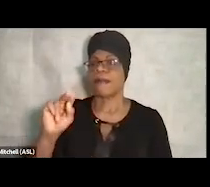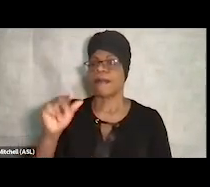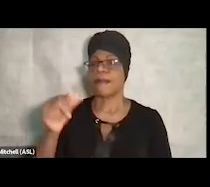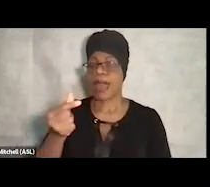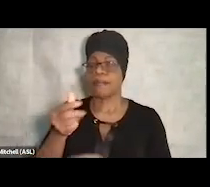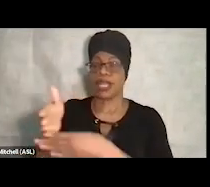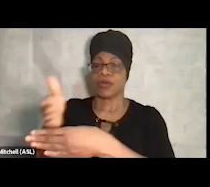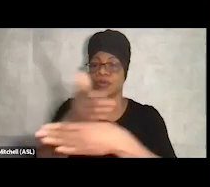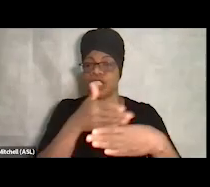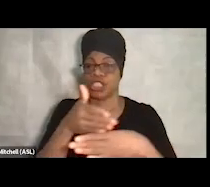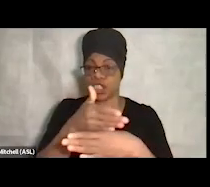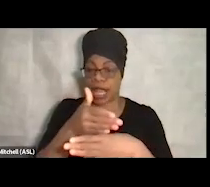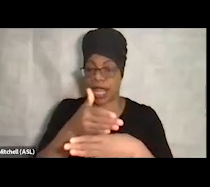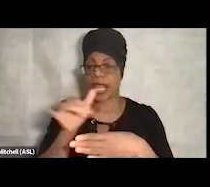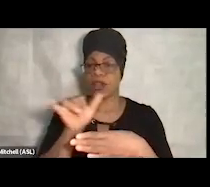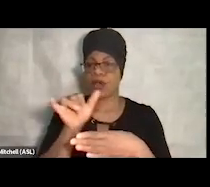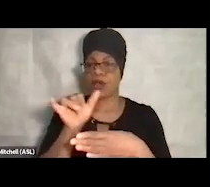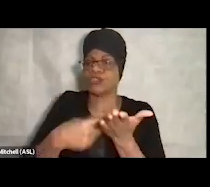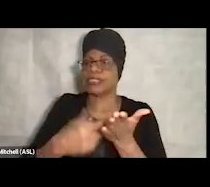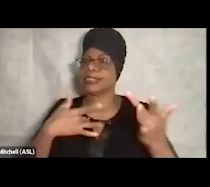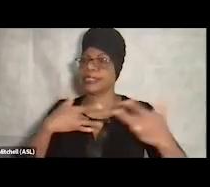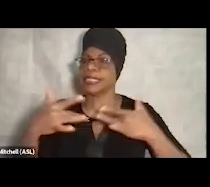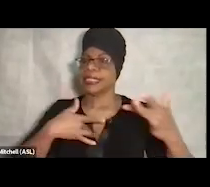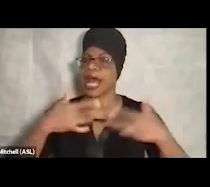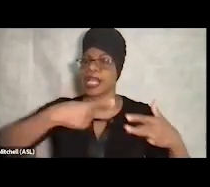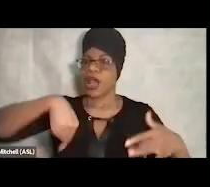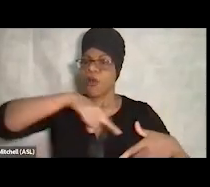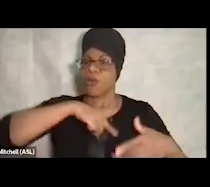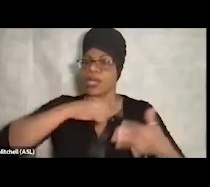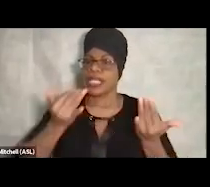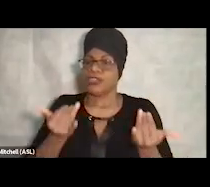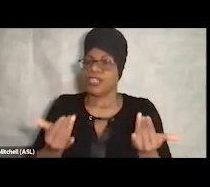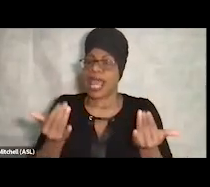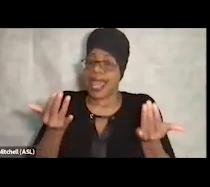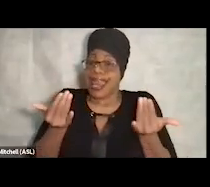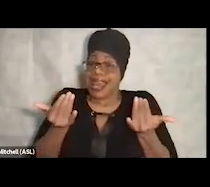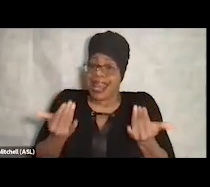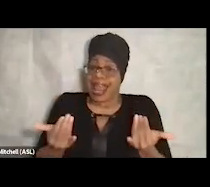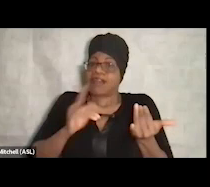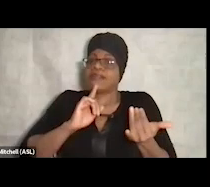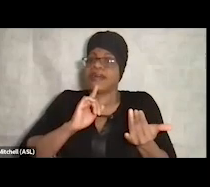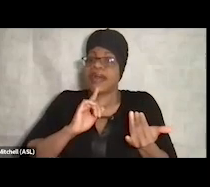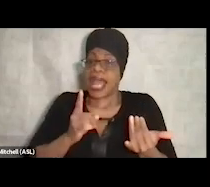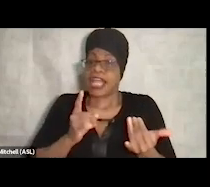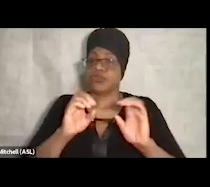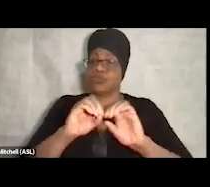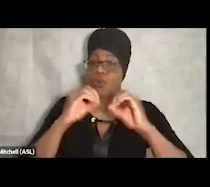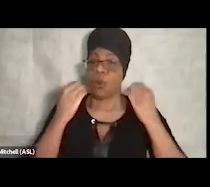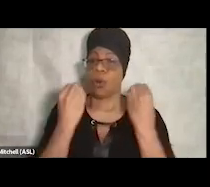And then we talked about how excited that we were today that we get to bring actual organizations to this presentation